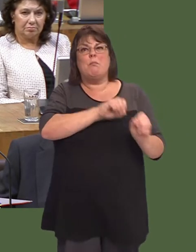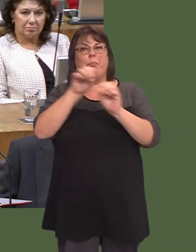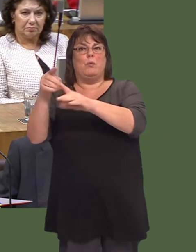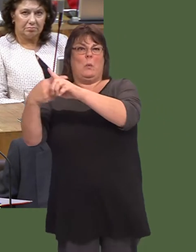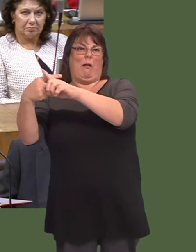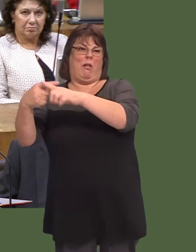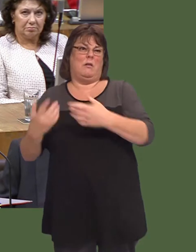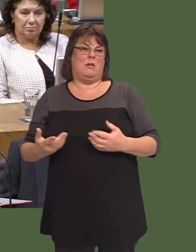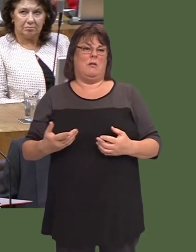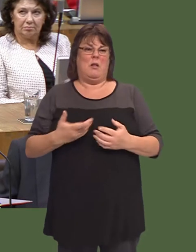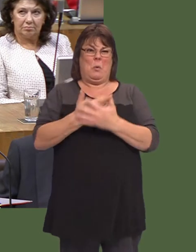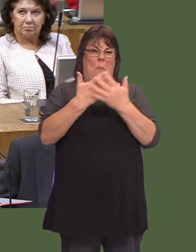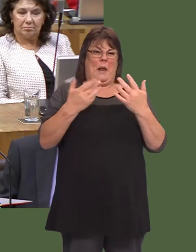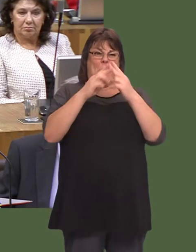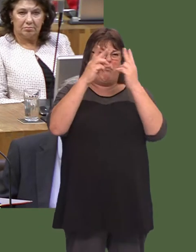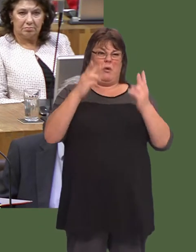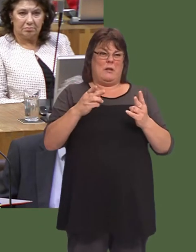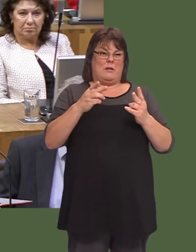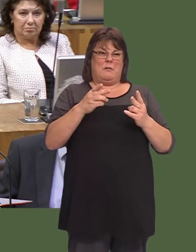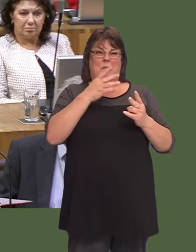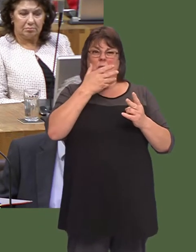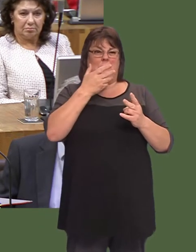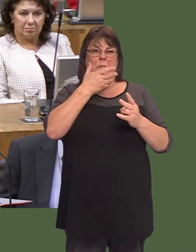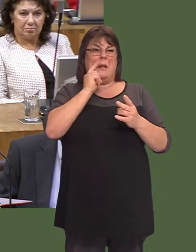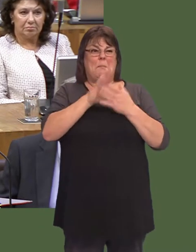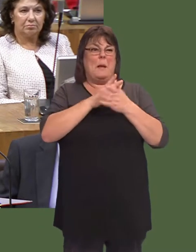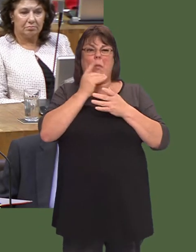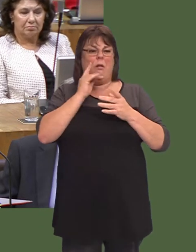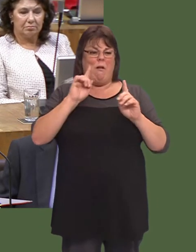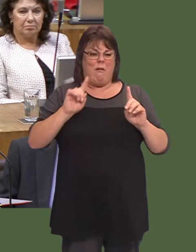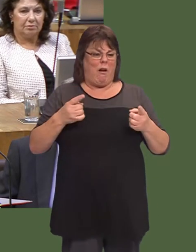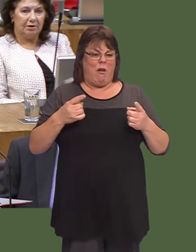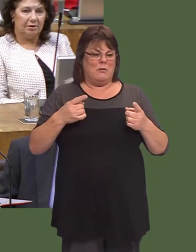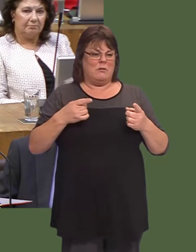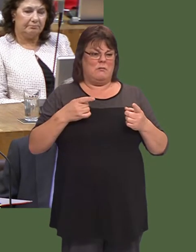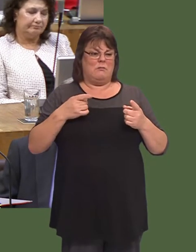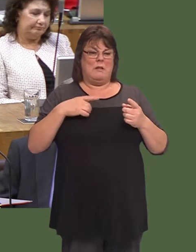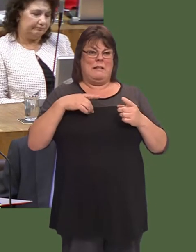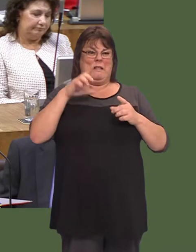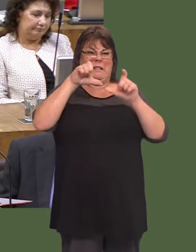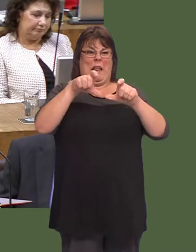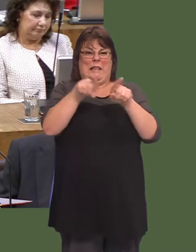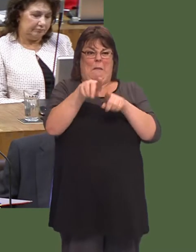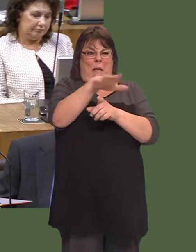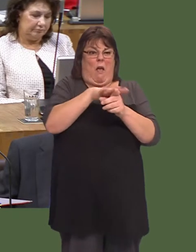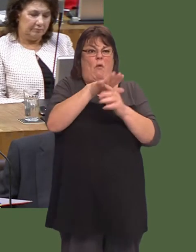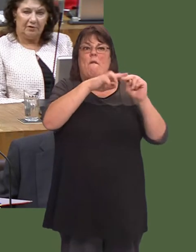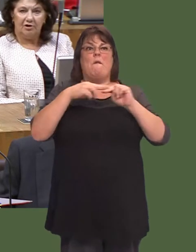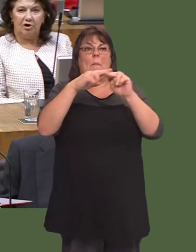We still have too many prisoners who are unable to serve their time close to their communities, and thatís important from their perspective in terms of their rehabilitation.